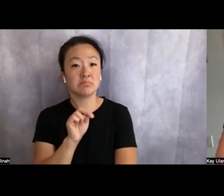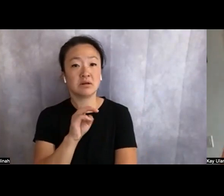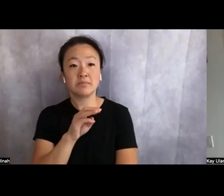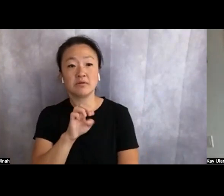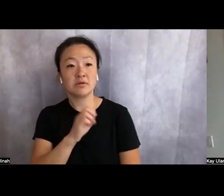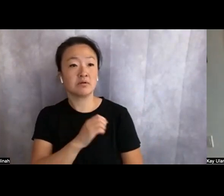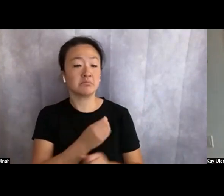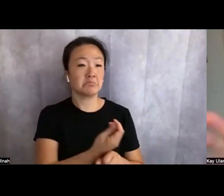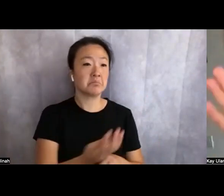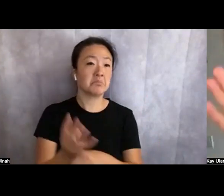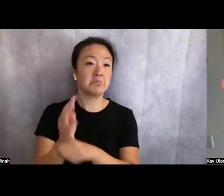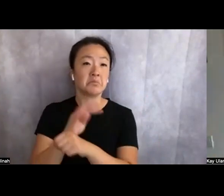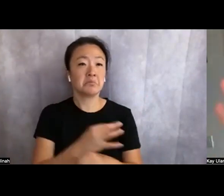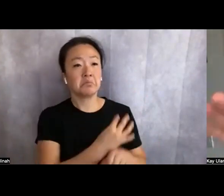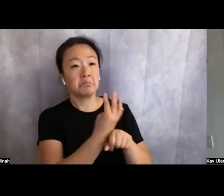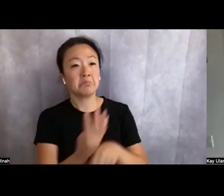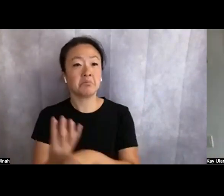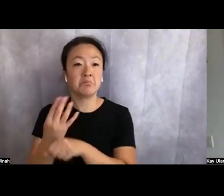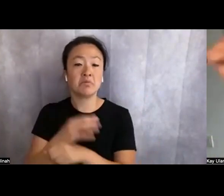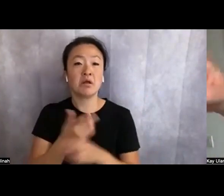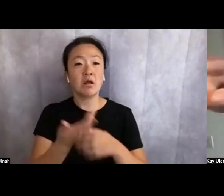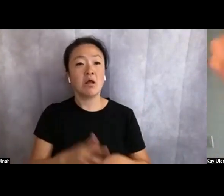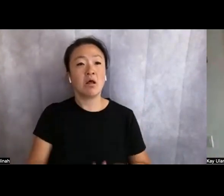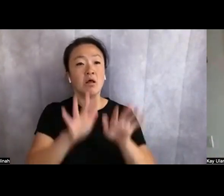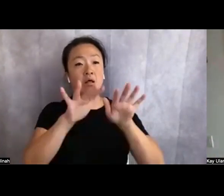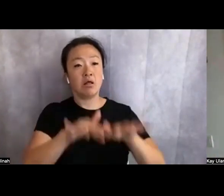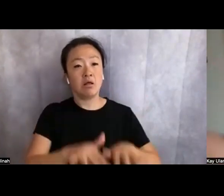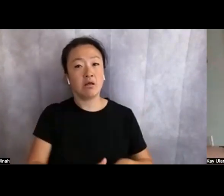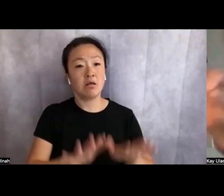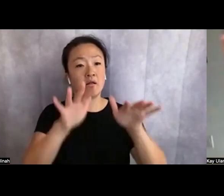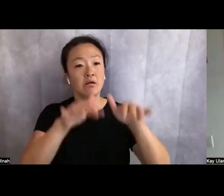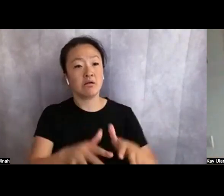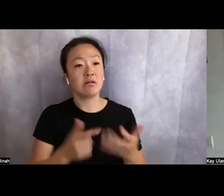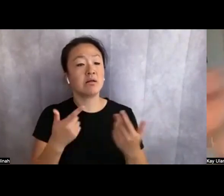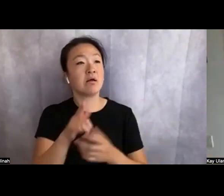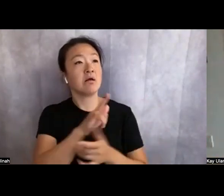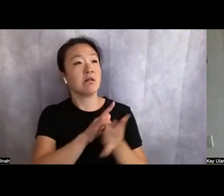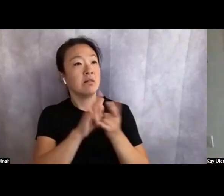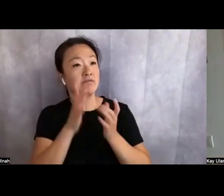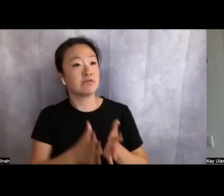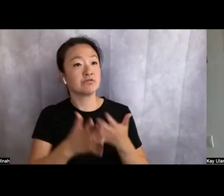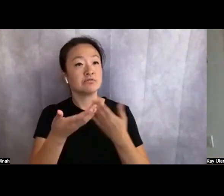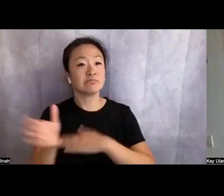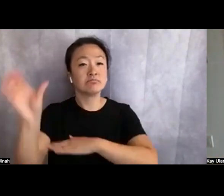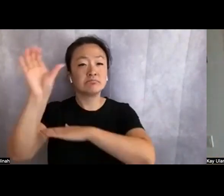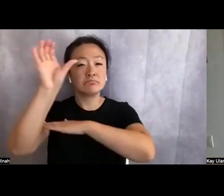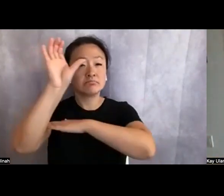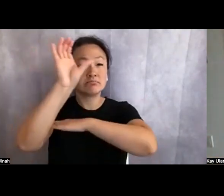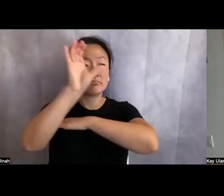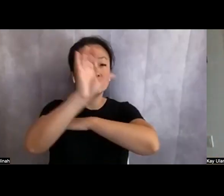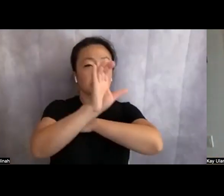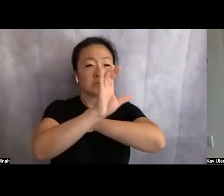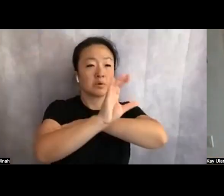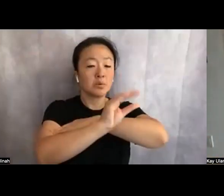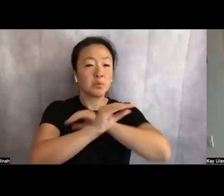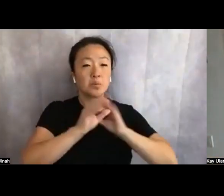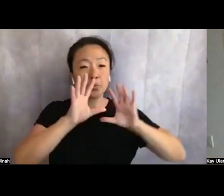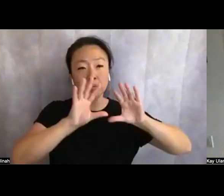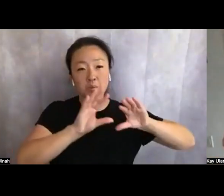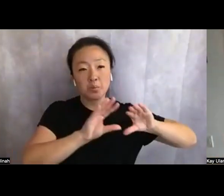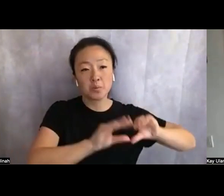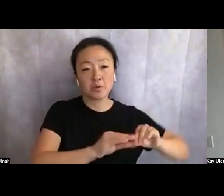swerved on rising tide by some bashful lovers at sunset, a constellation of quiet carrion nestled